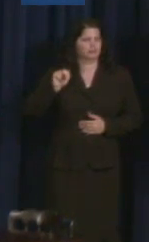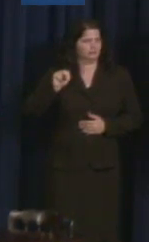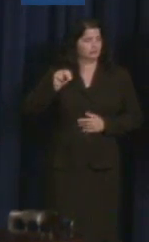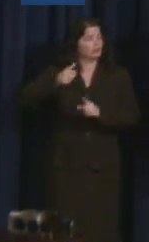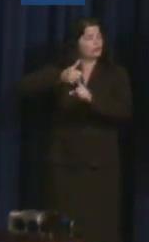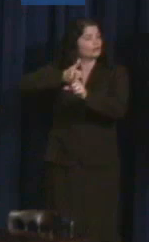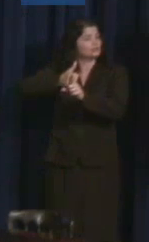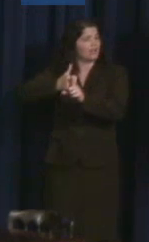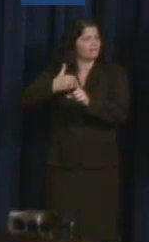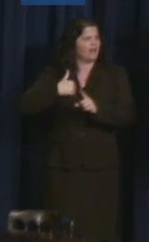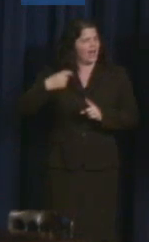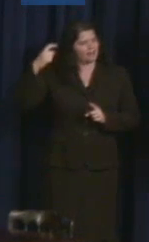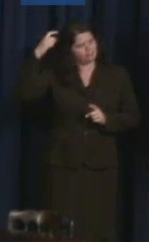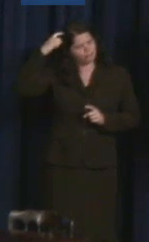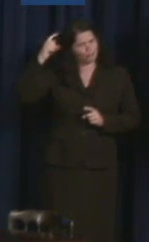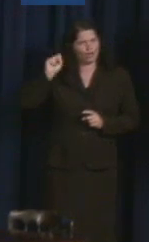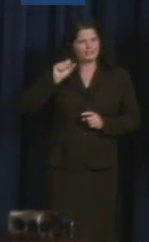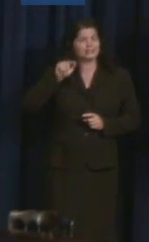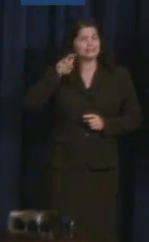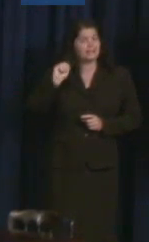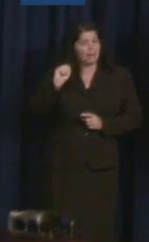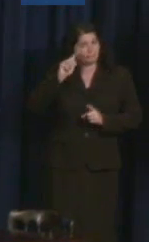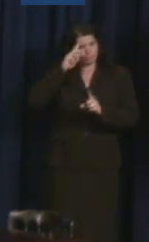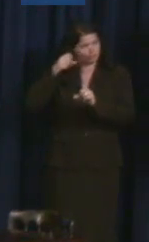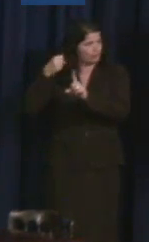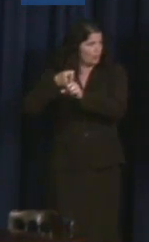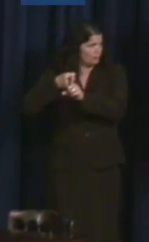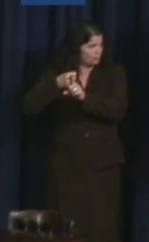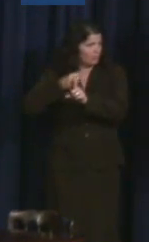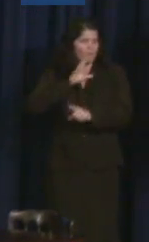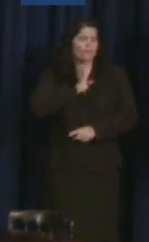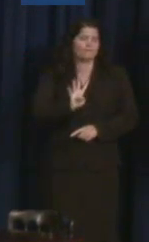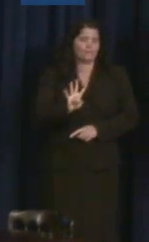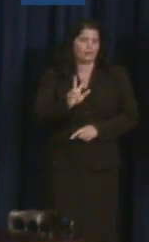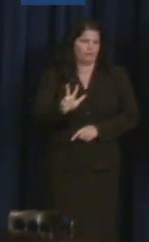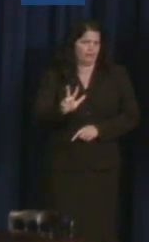And the stroke left her a quadriplegic and nonverbal.